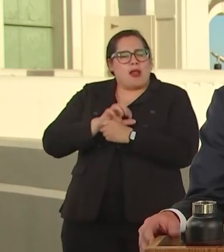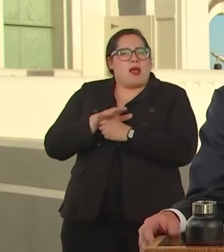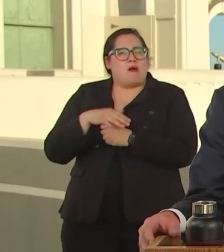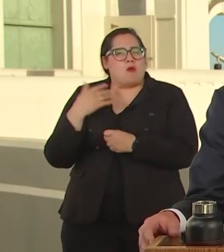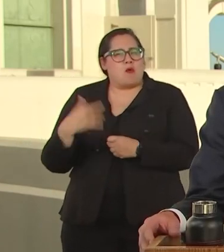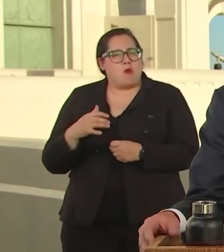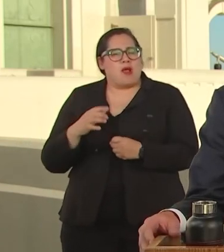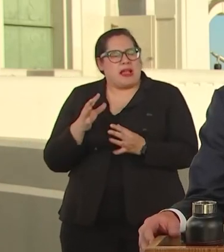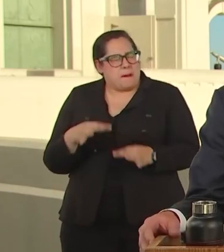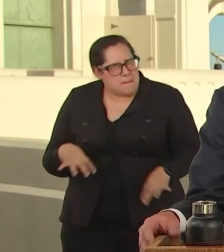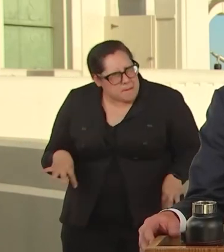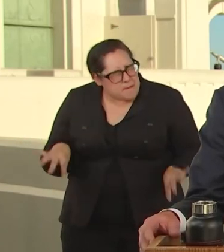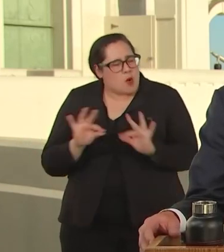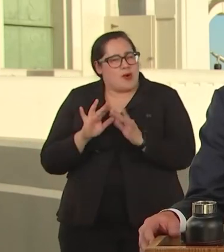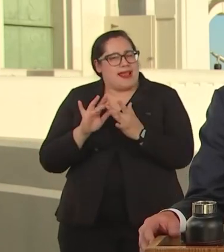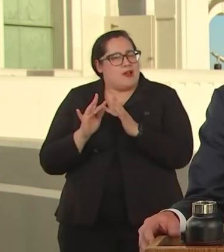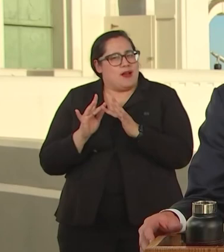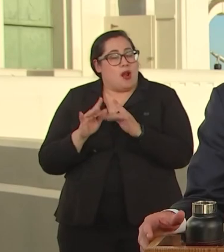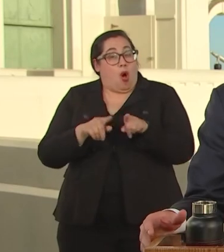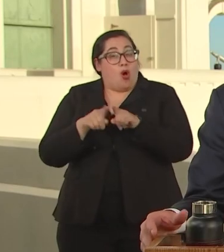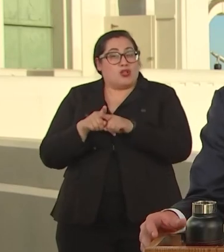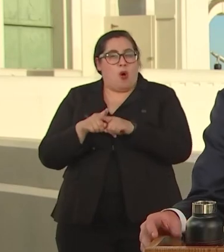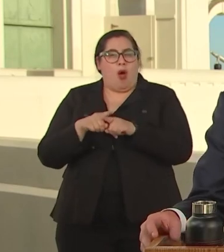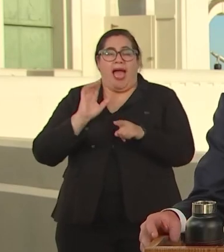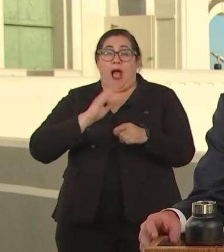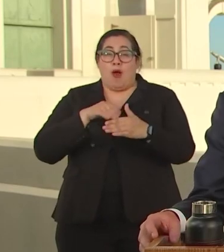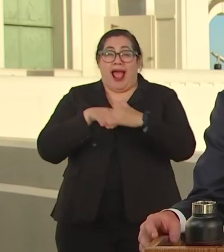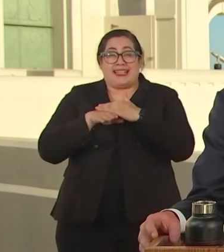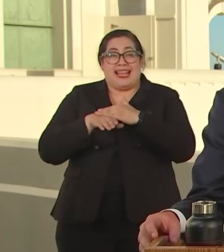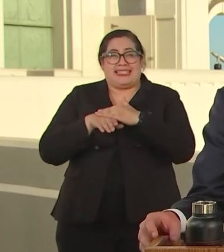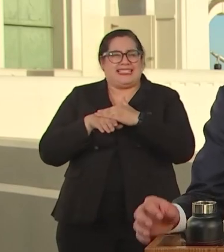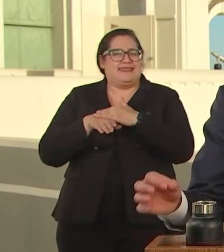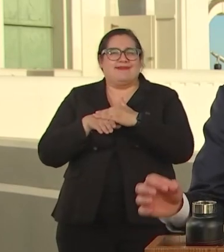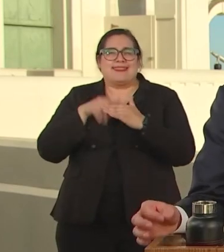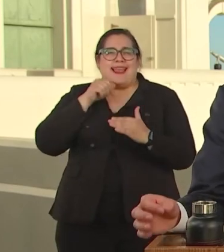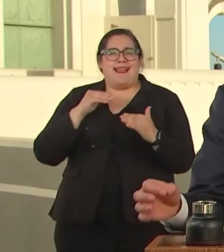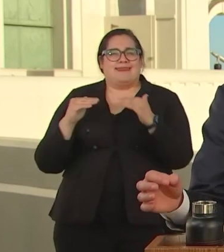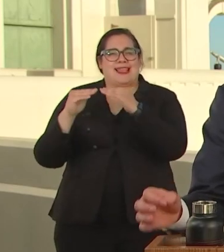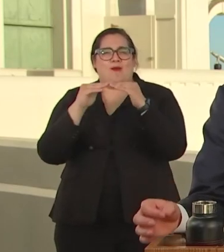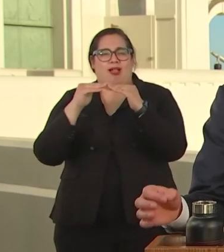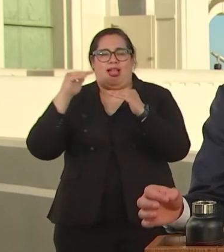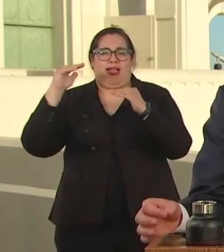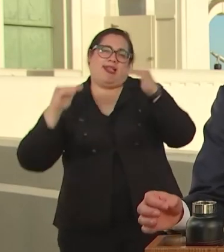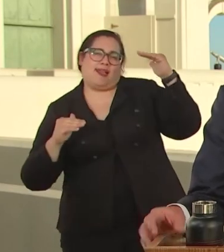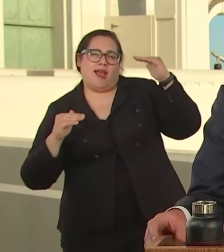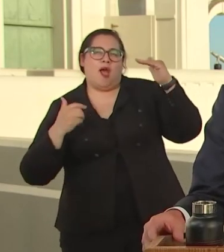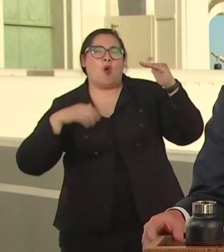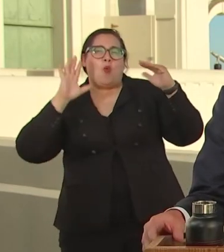WE'RE GOING TO PUT WI-FI ACCESS